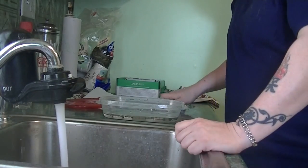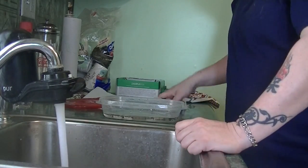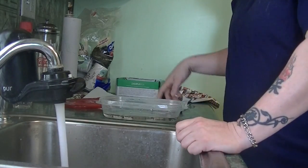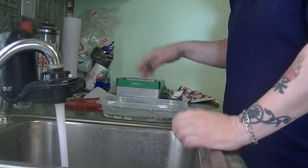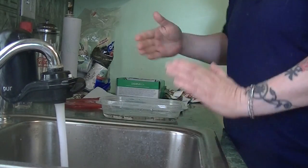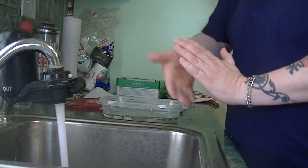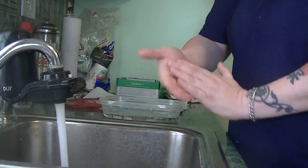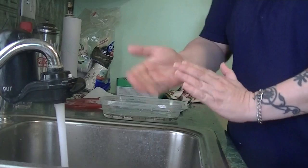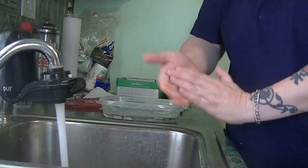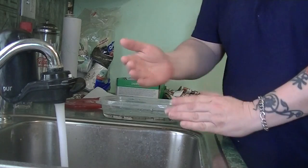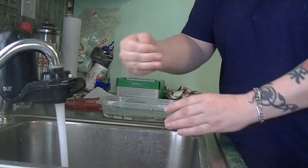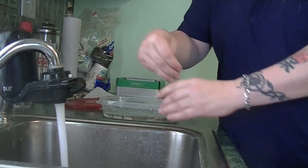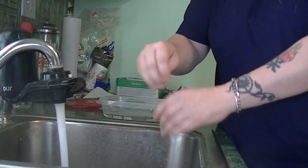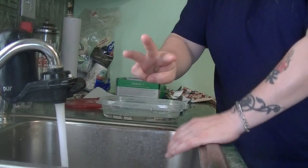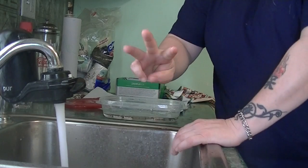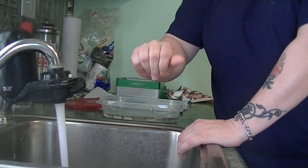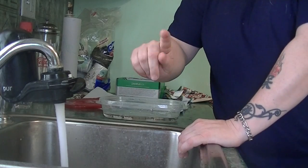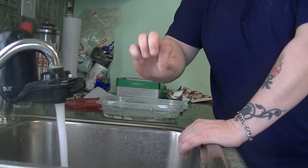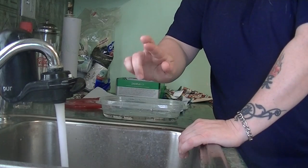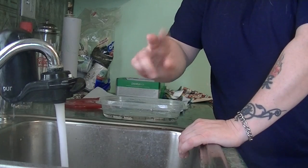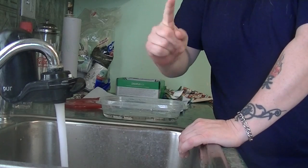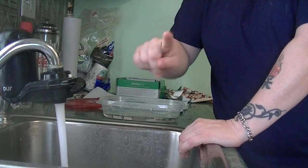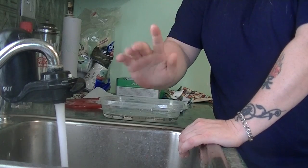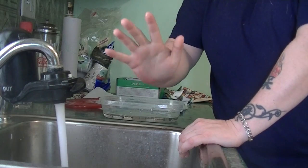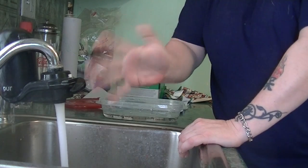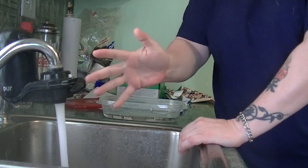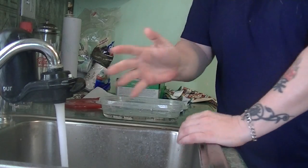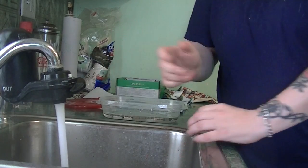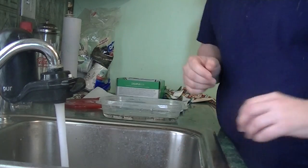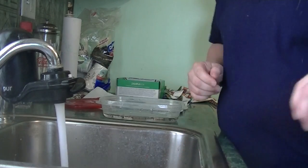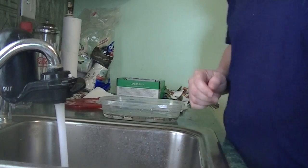Run in hot water for 5 minutes